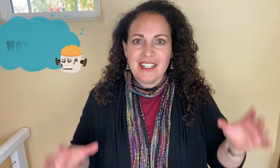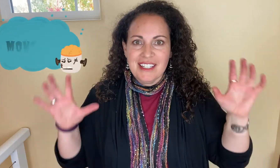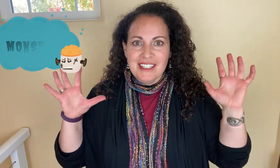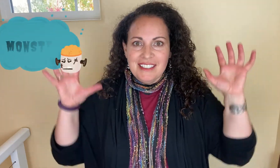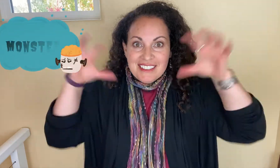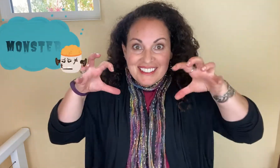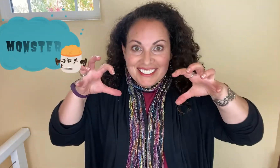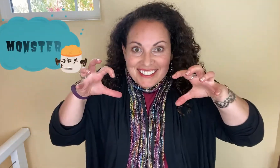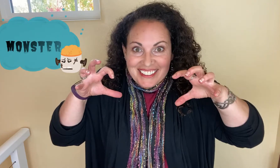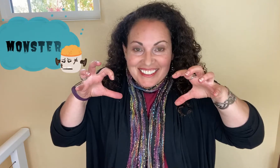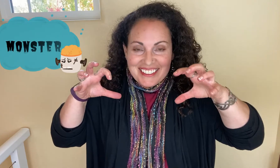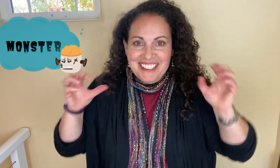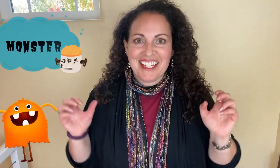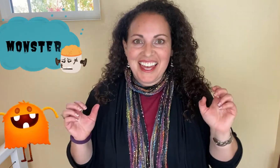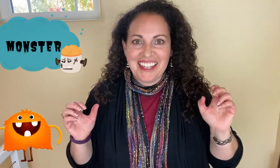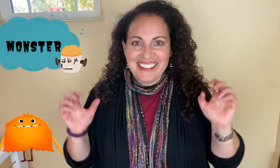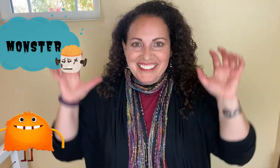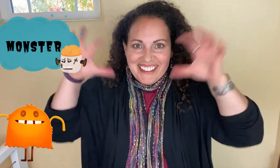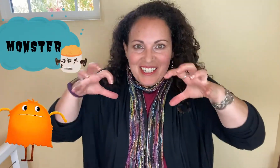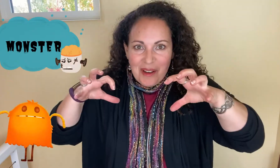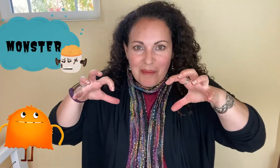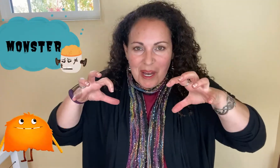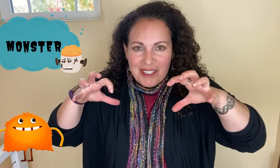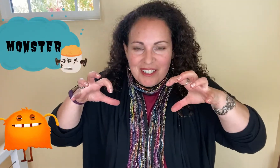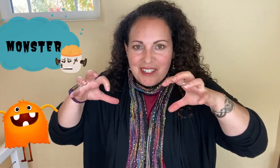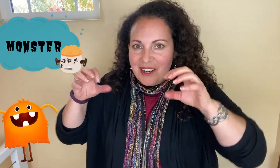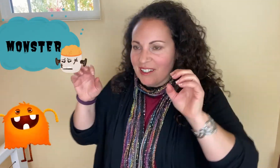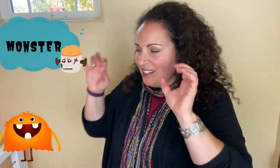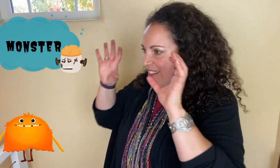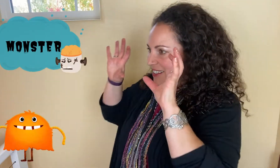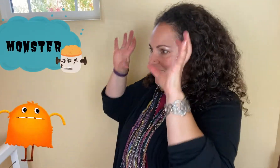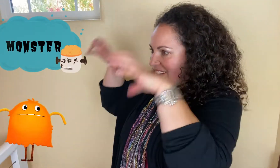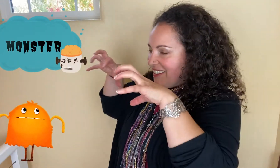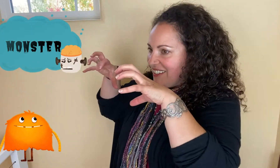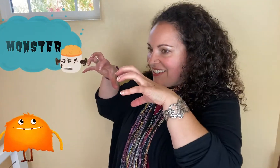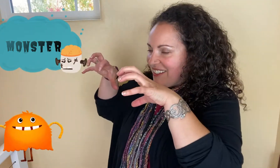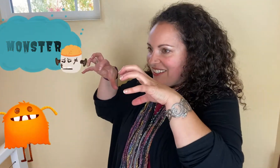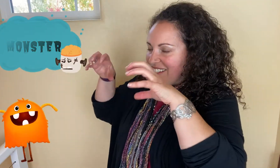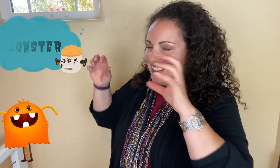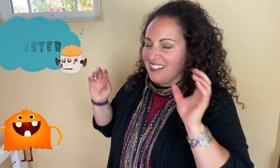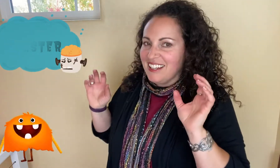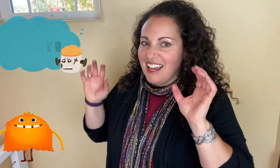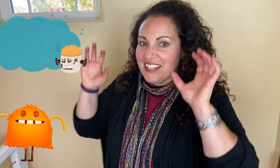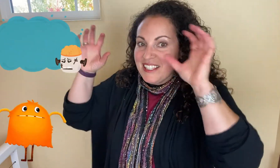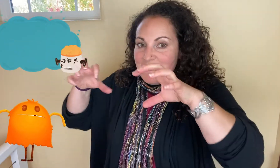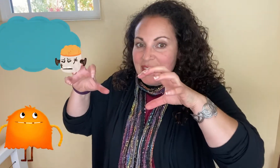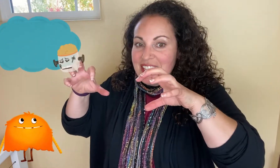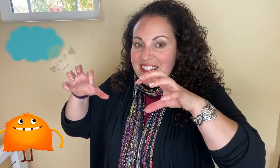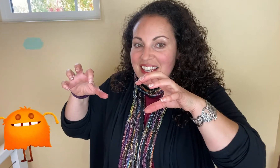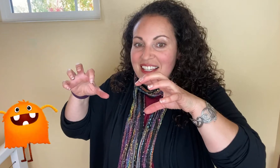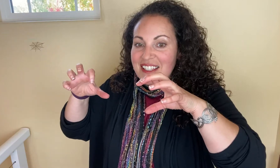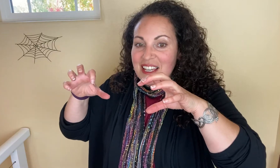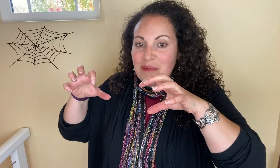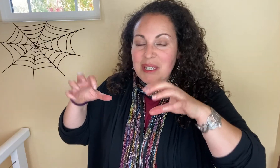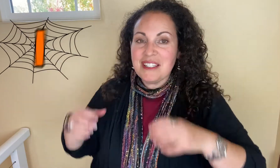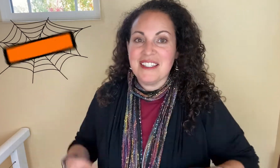Just like that. Monster. And some of these things can be SCARY.